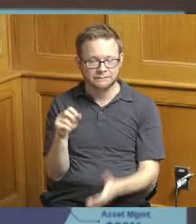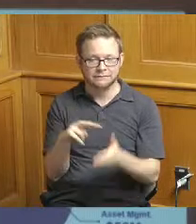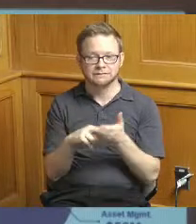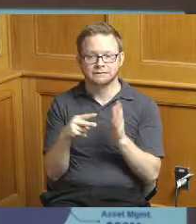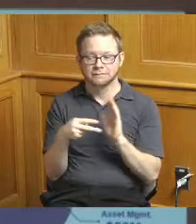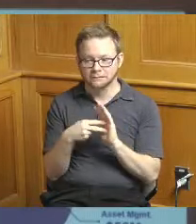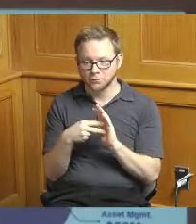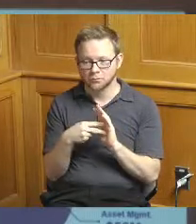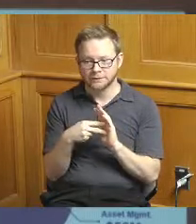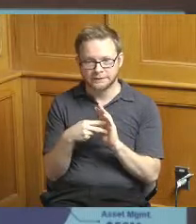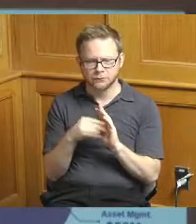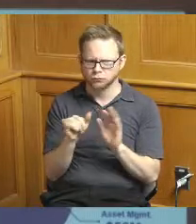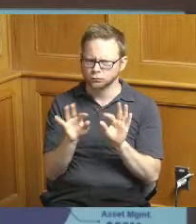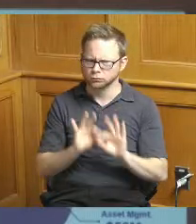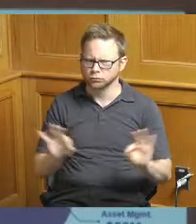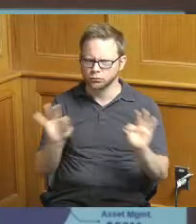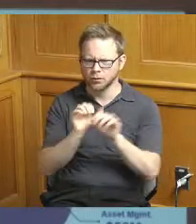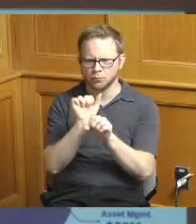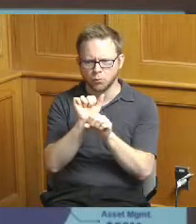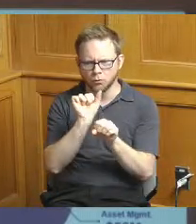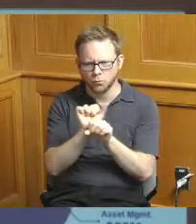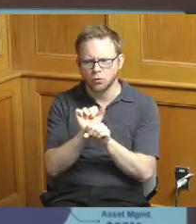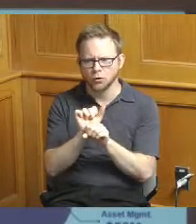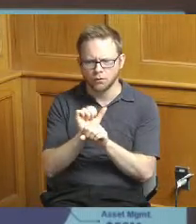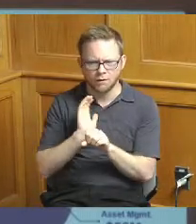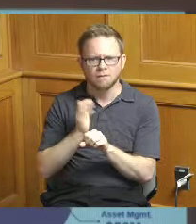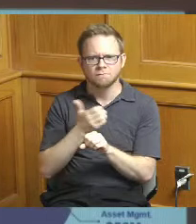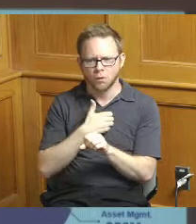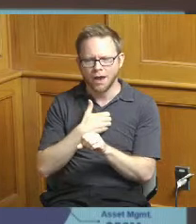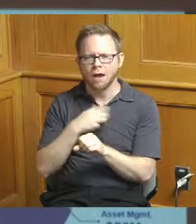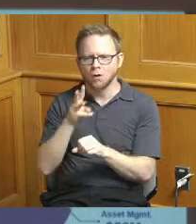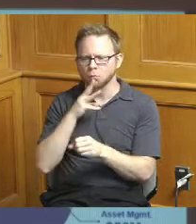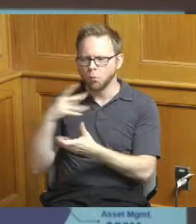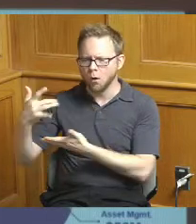really critical work on our collection system in particular a lot of I'm going to get to that